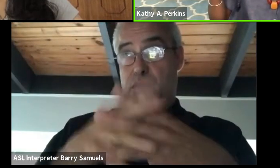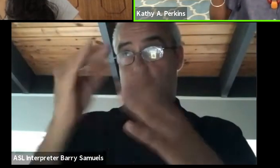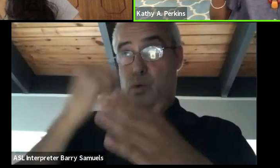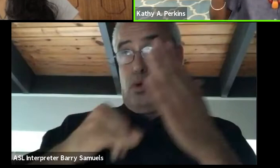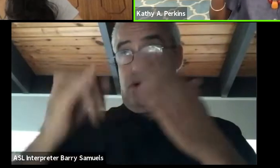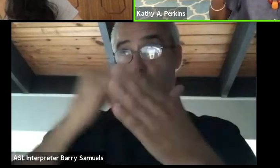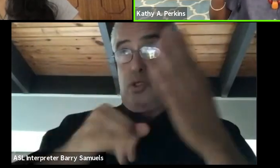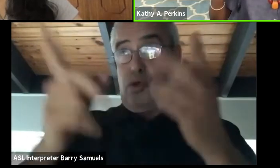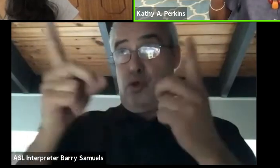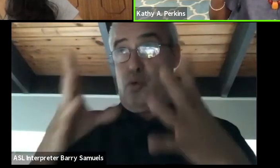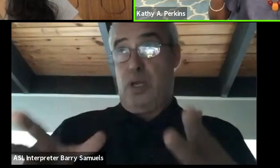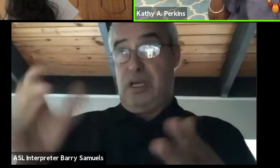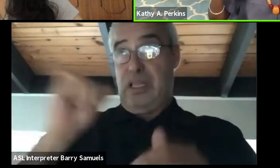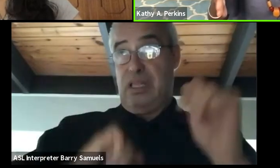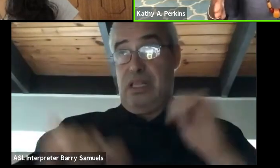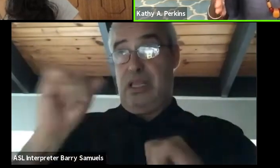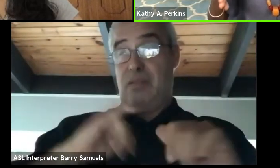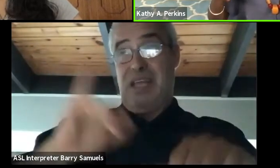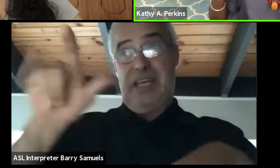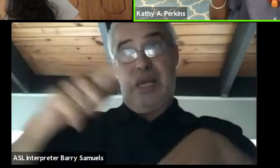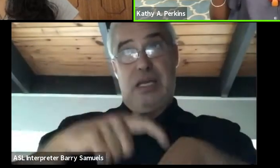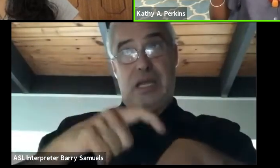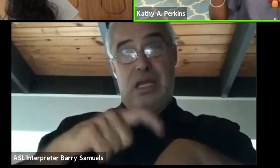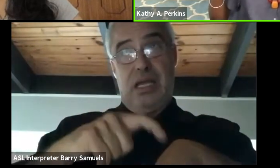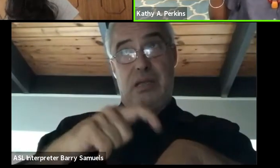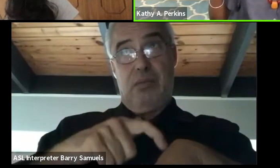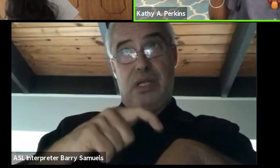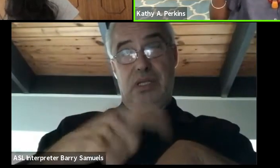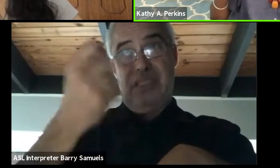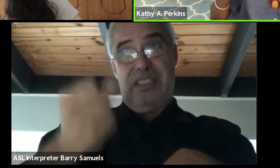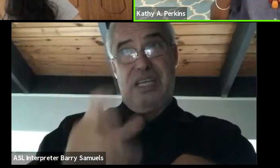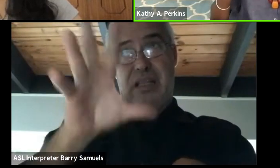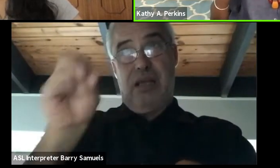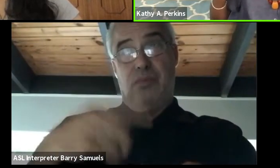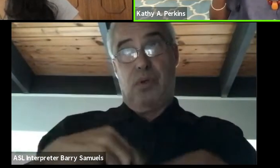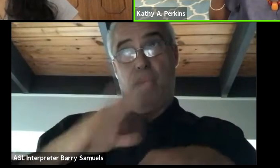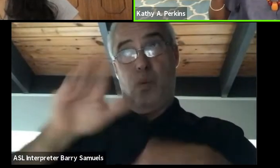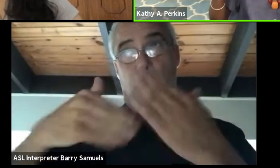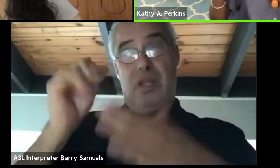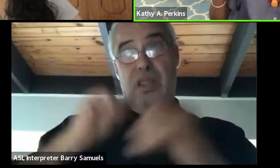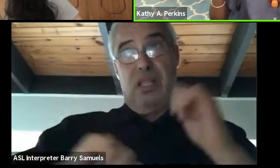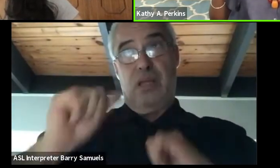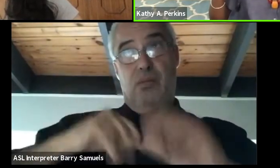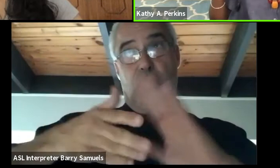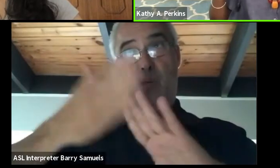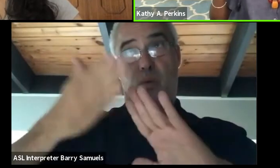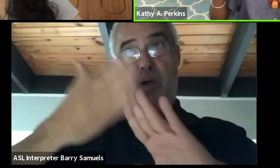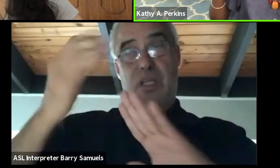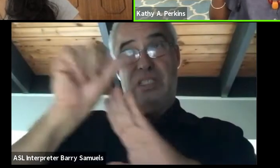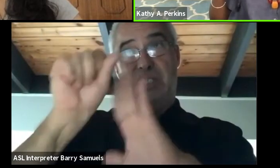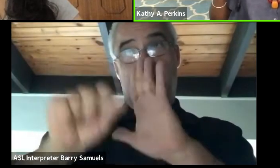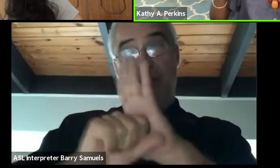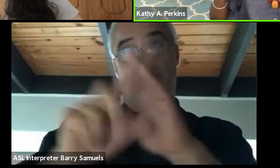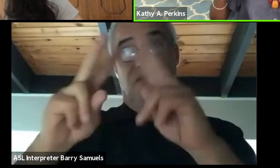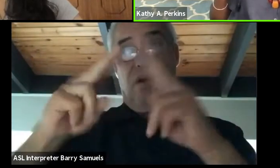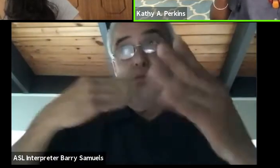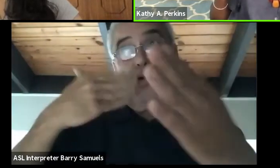Because at the time in South Africa, all those theaters were run by the state very well-funded theater, state-of-the-art everything.